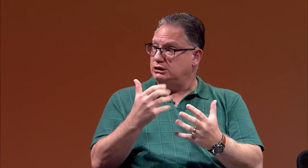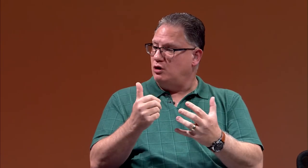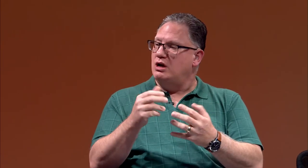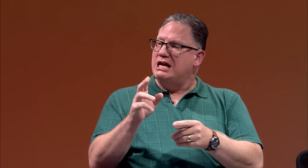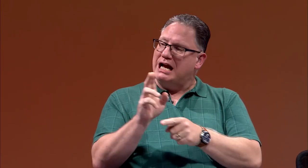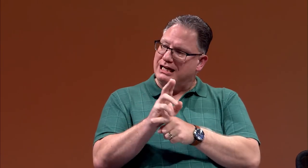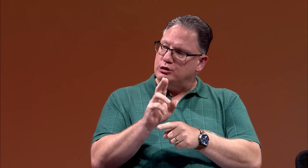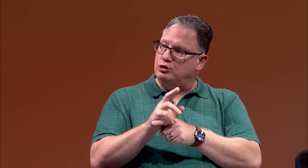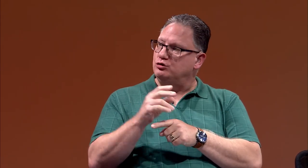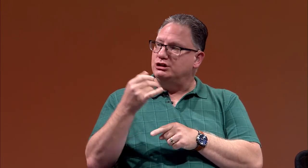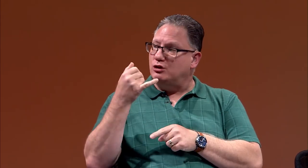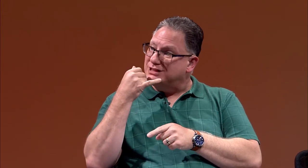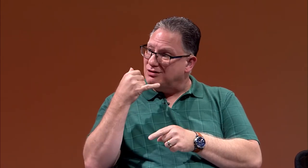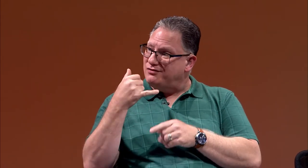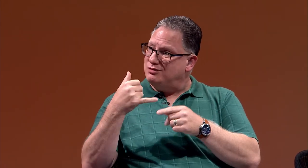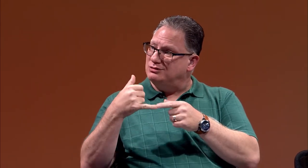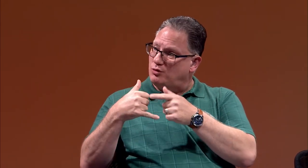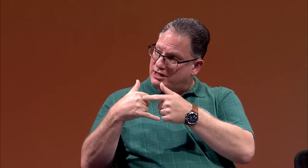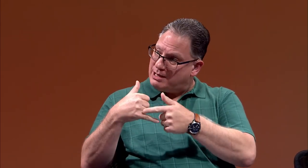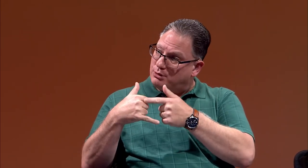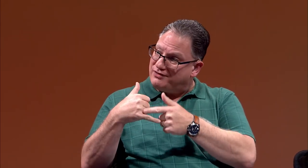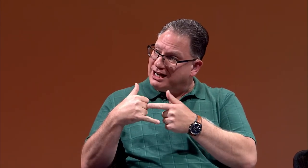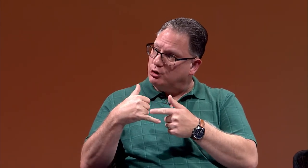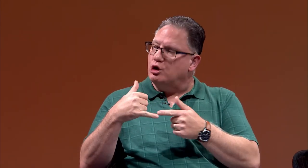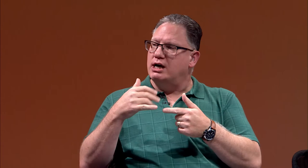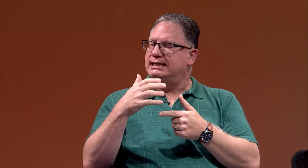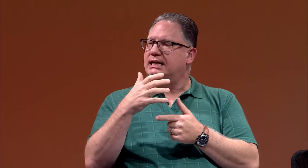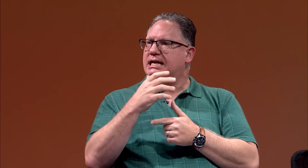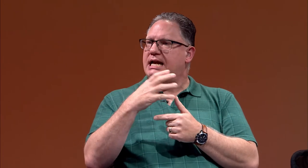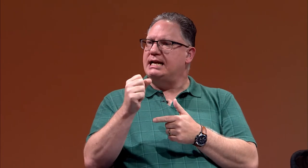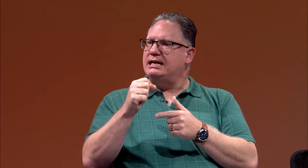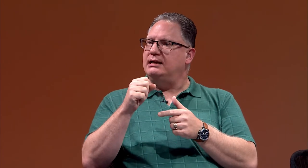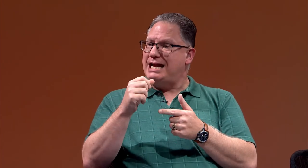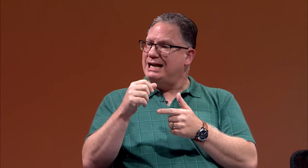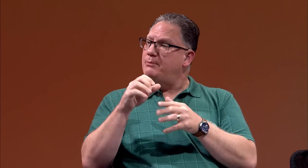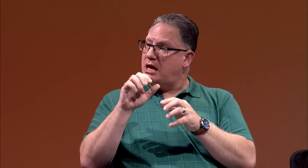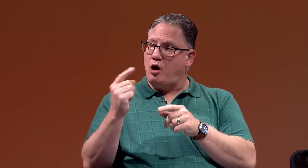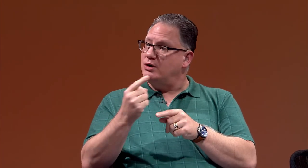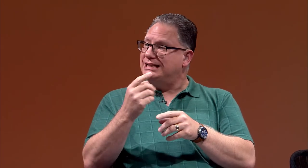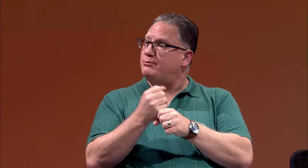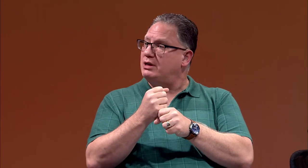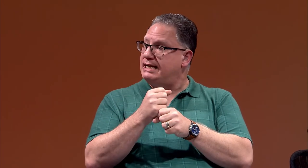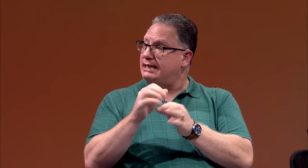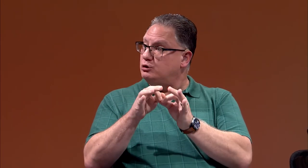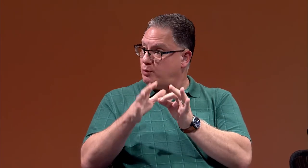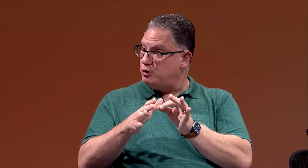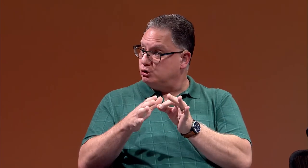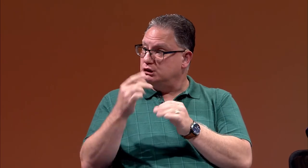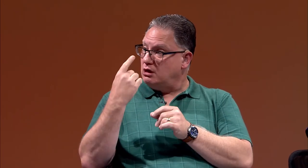so I can use telephones with an amplifier on it, and I'm always able to get interpreters